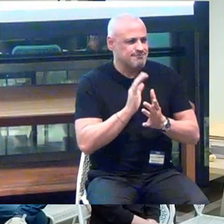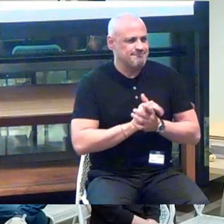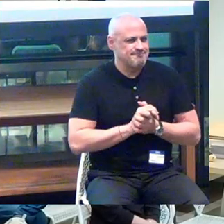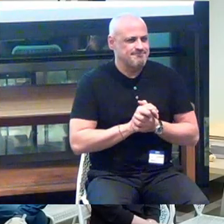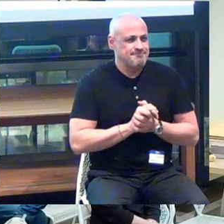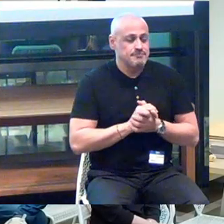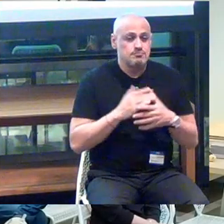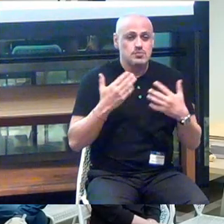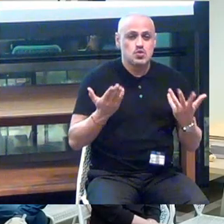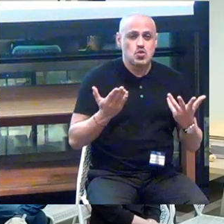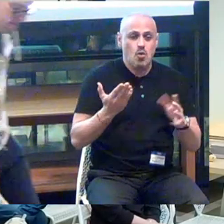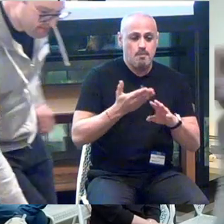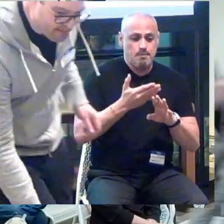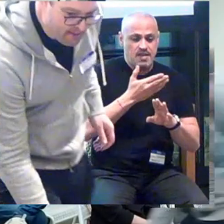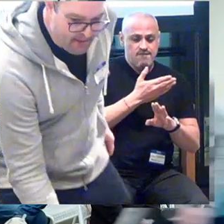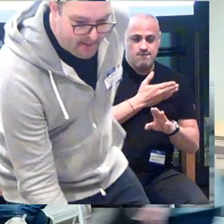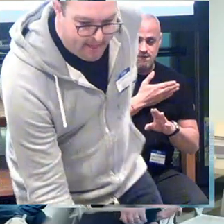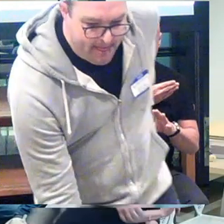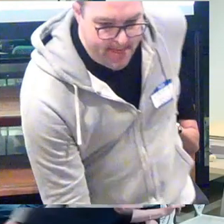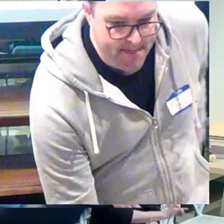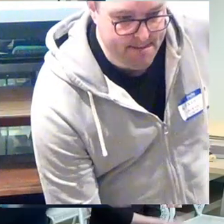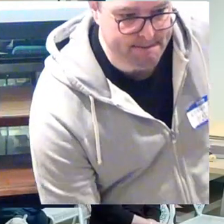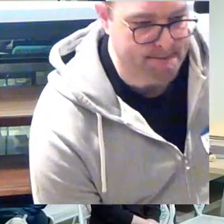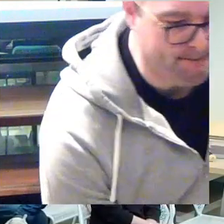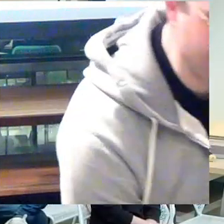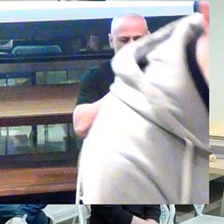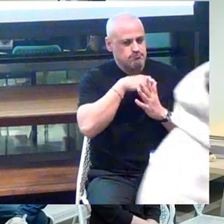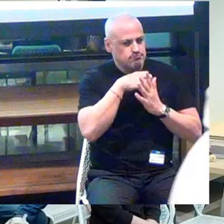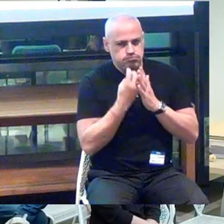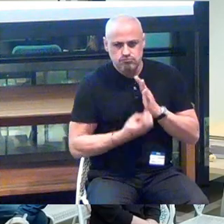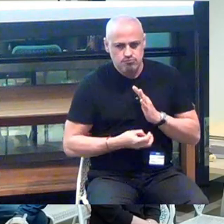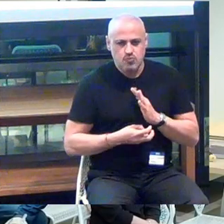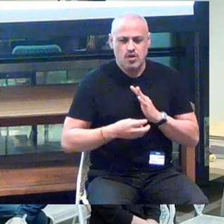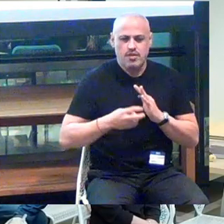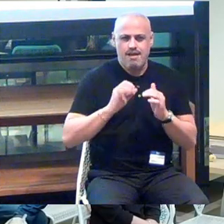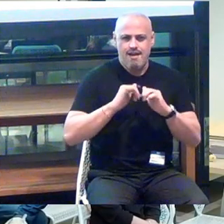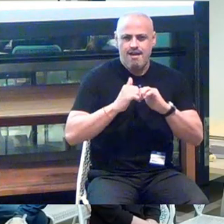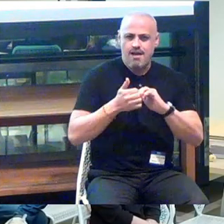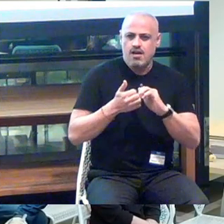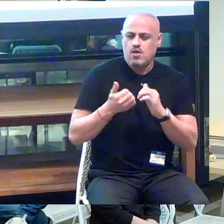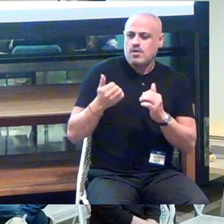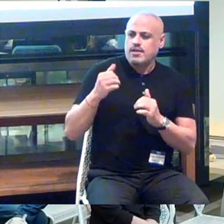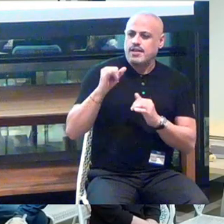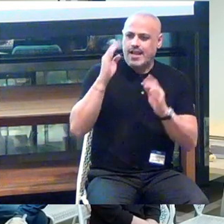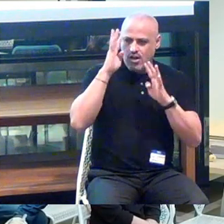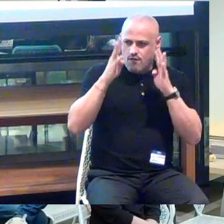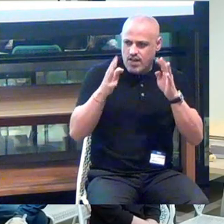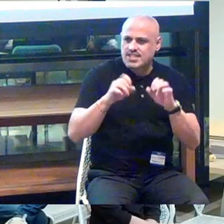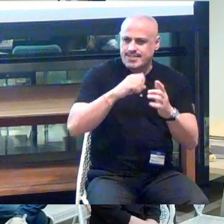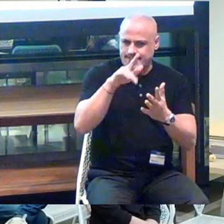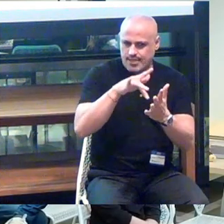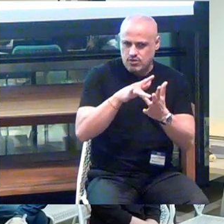So before we dive into the Howe Innovation Center, I want to talk really quickly about